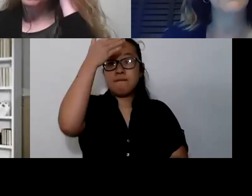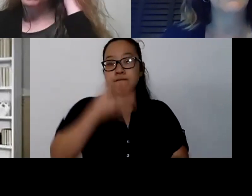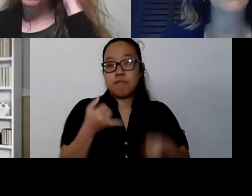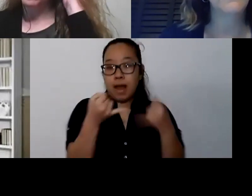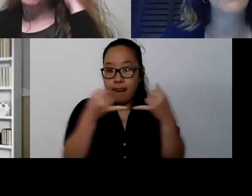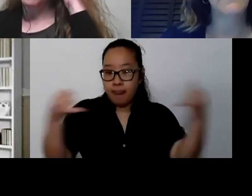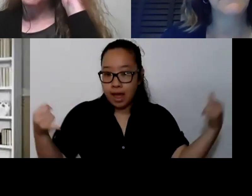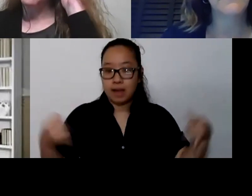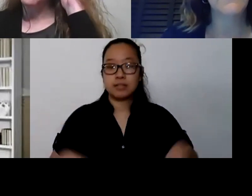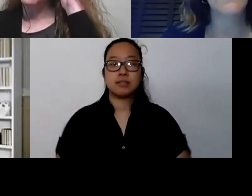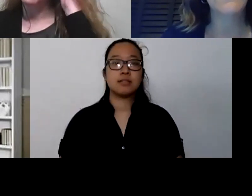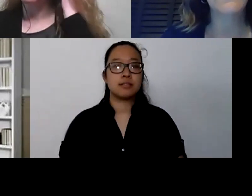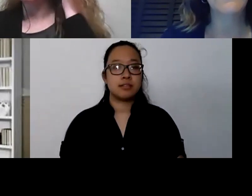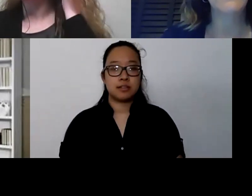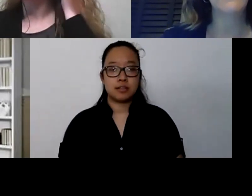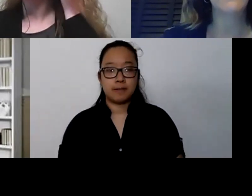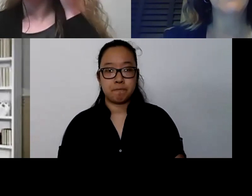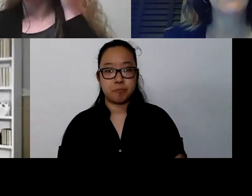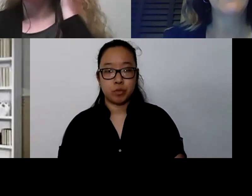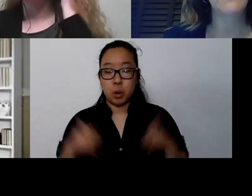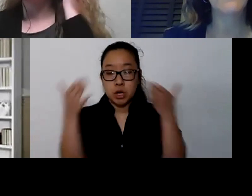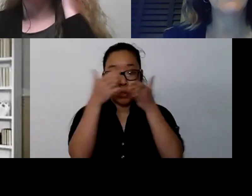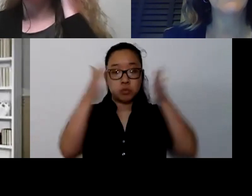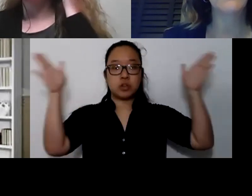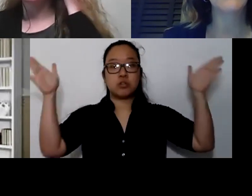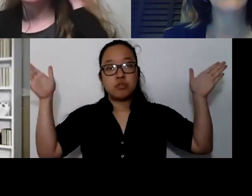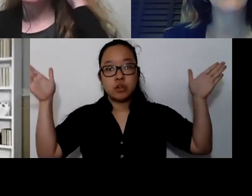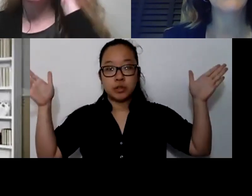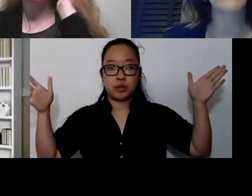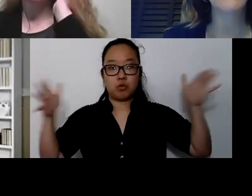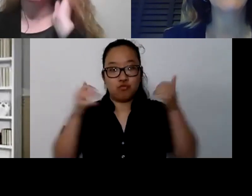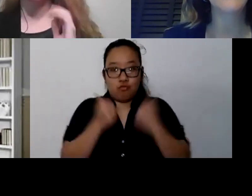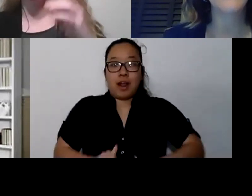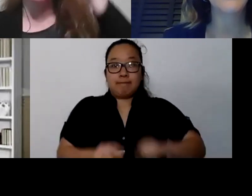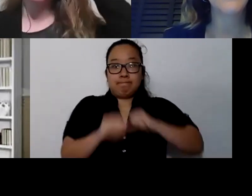Also on a broader spectrum, trying to push the social media. So all of these things that we're gonna talk about tonight